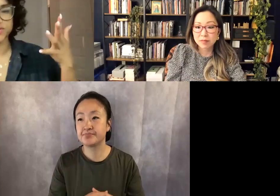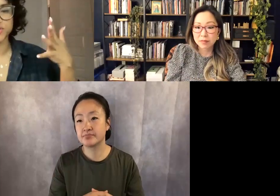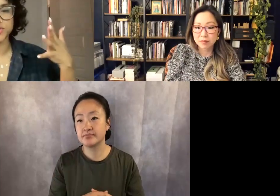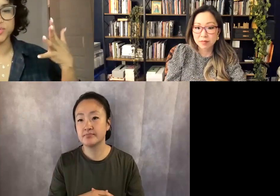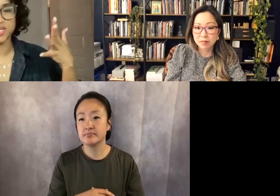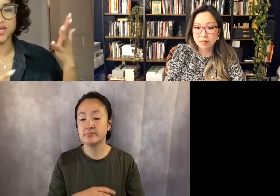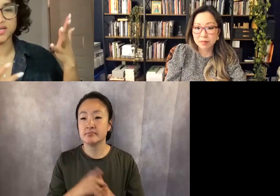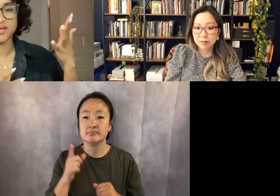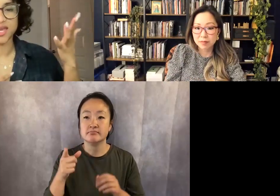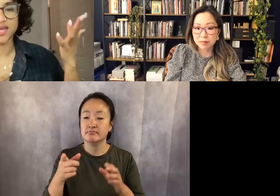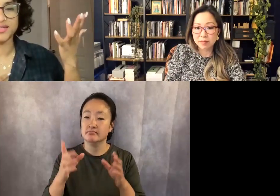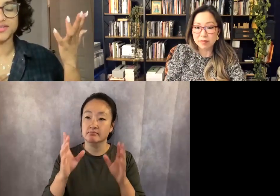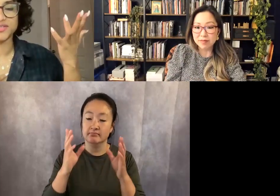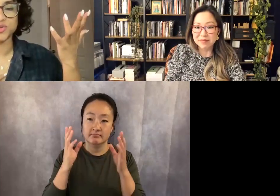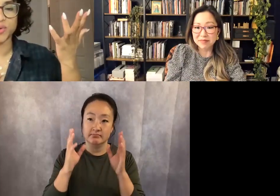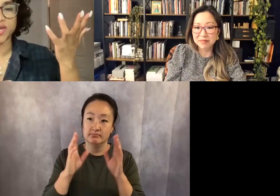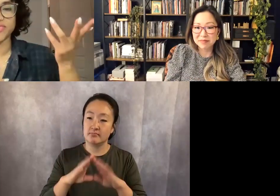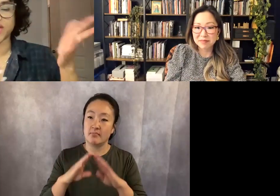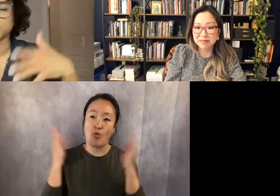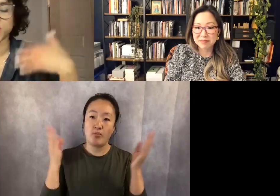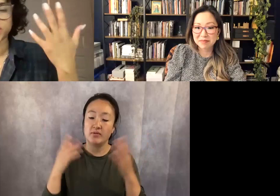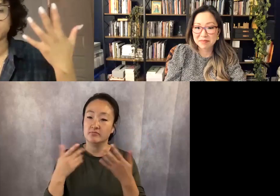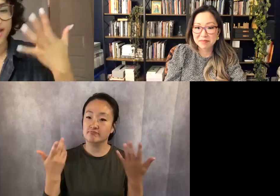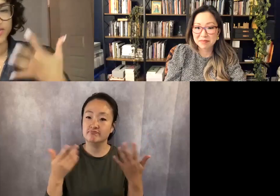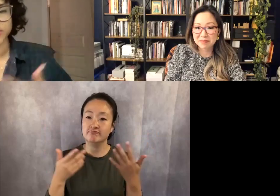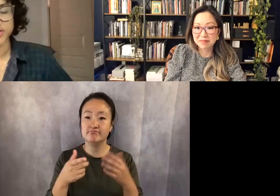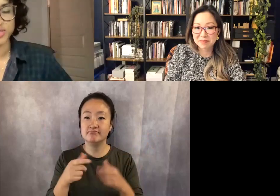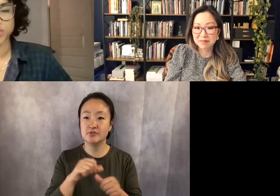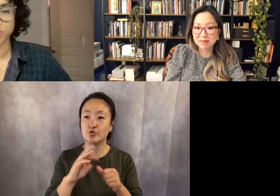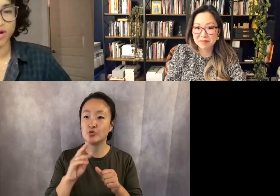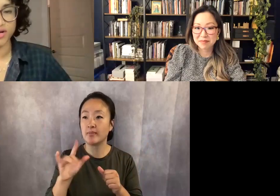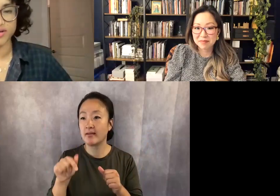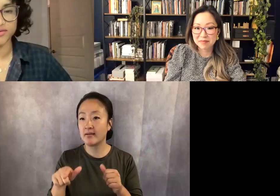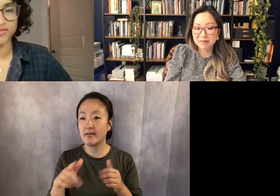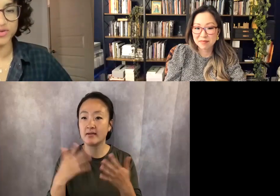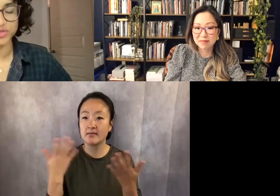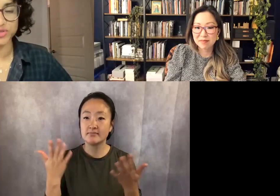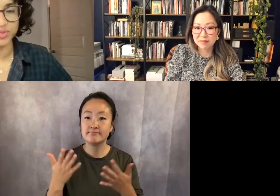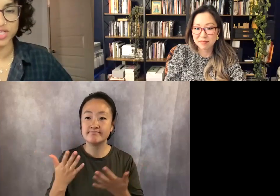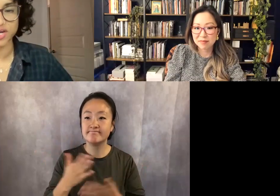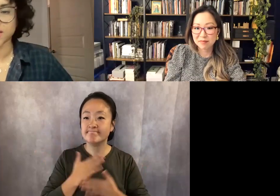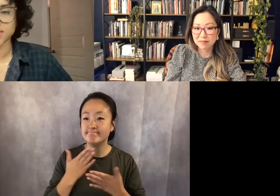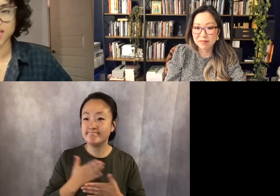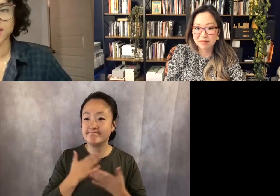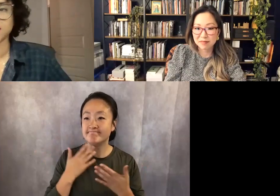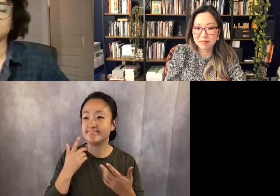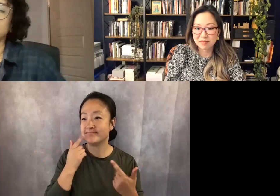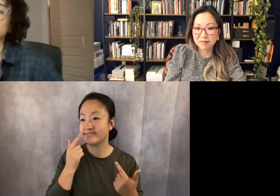on social media and the way that joy and laughter is a big part of your social media content,